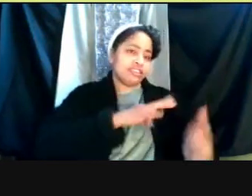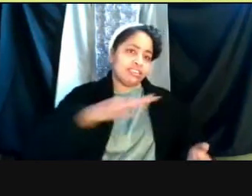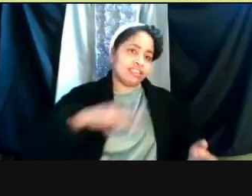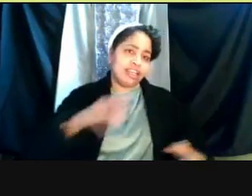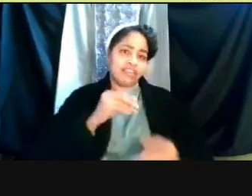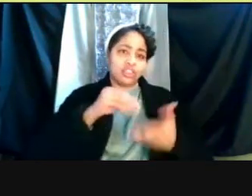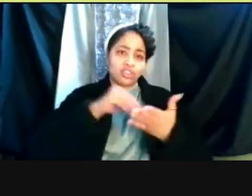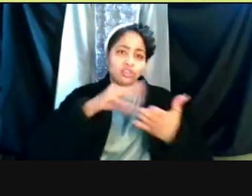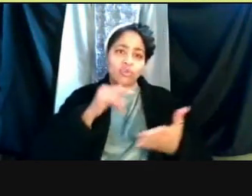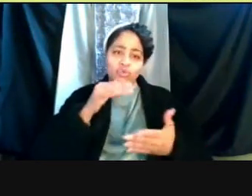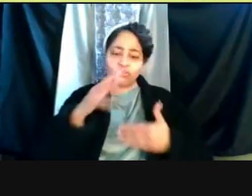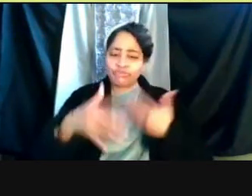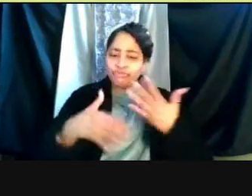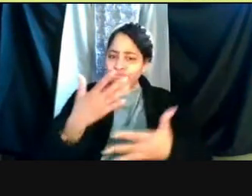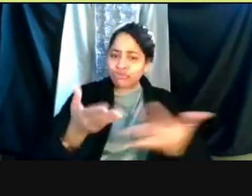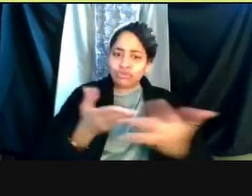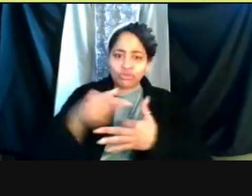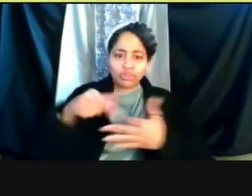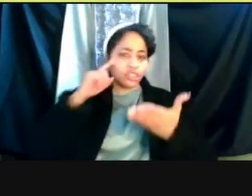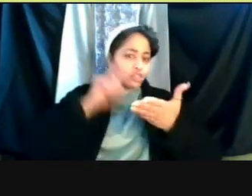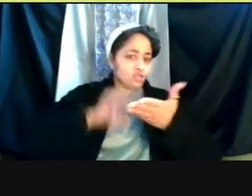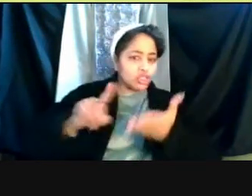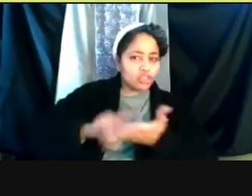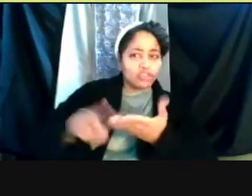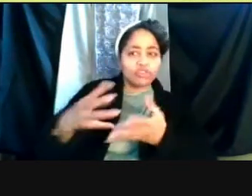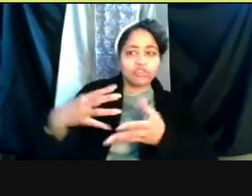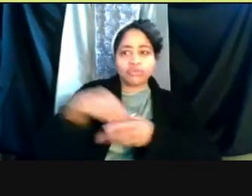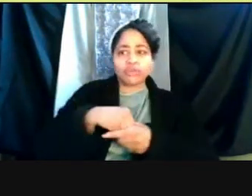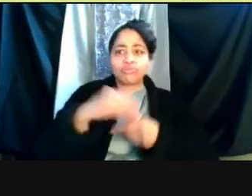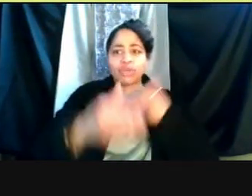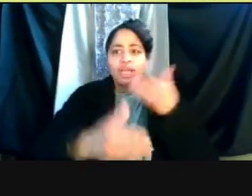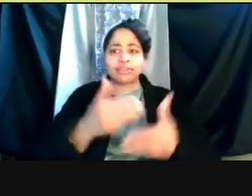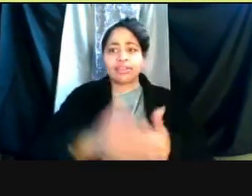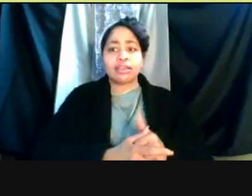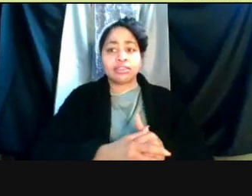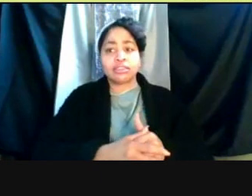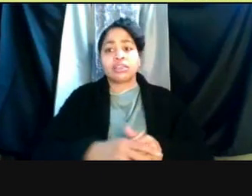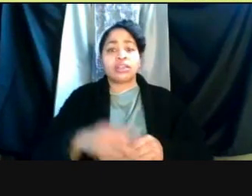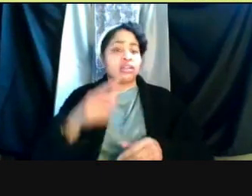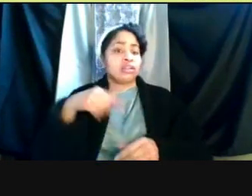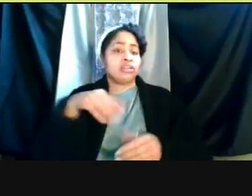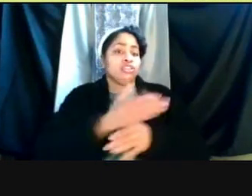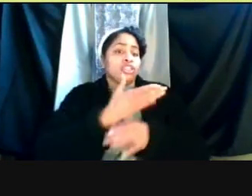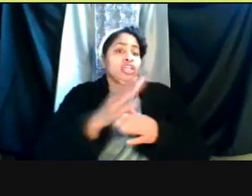throughout this arduous research re-engagement process. Through their shared commitment to public health practices